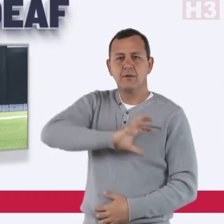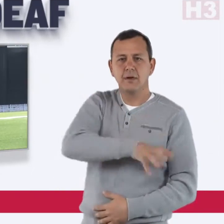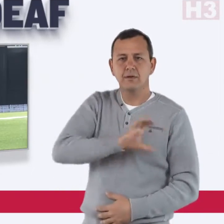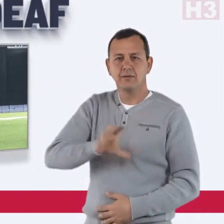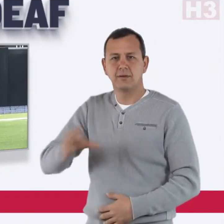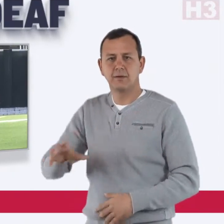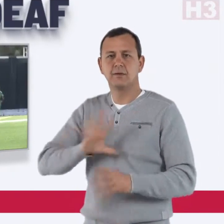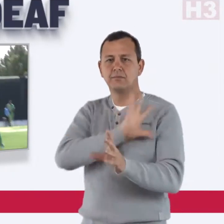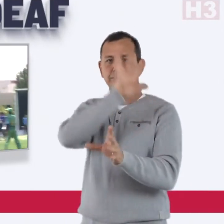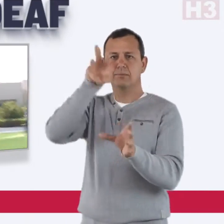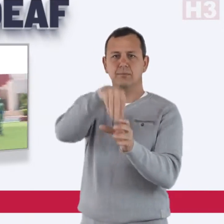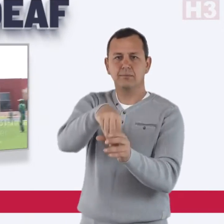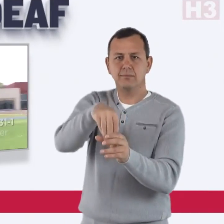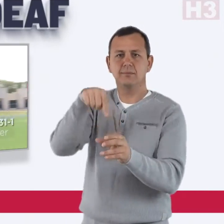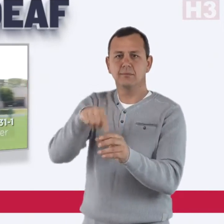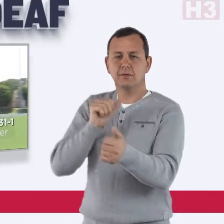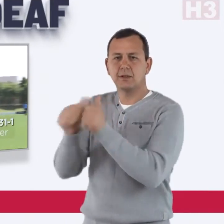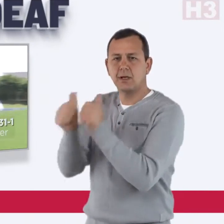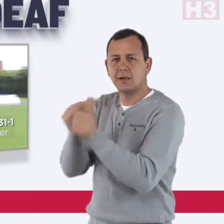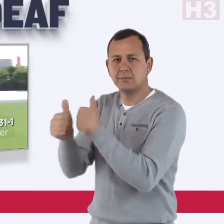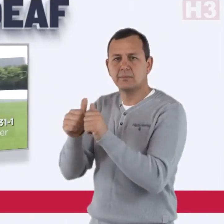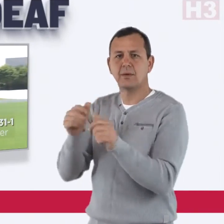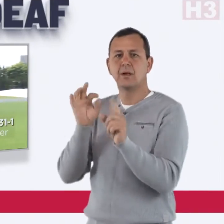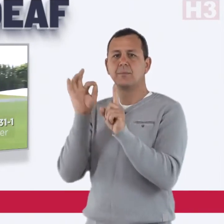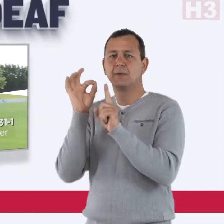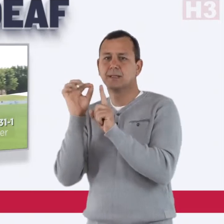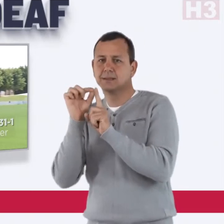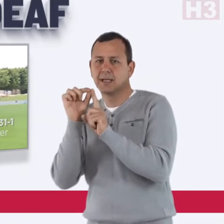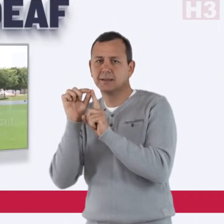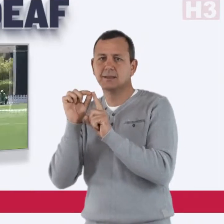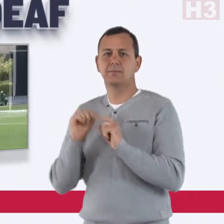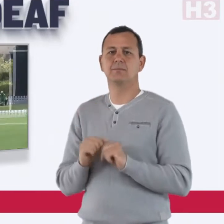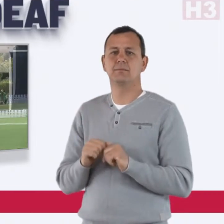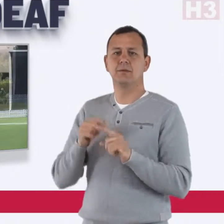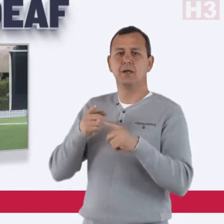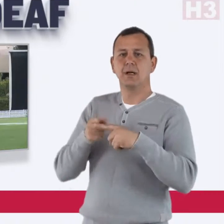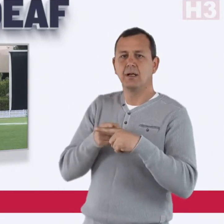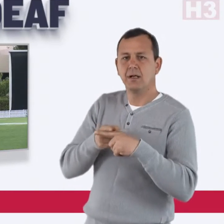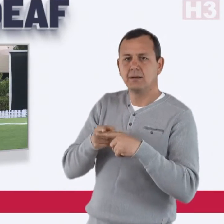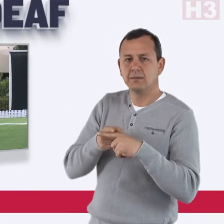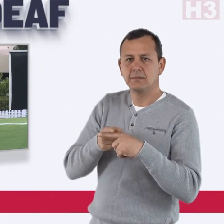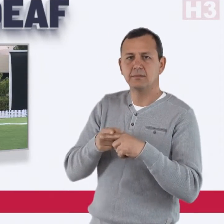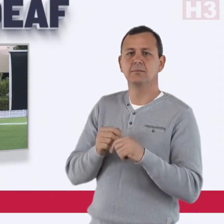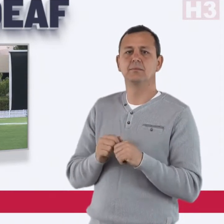participated in the event: Pakistan, England,